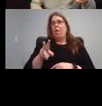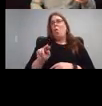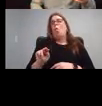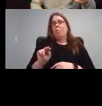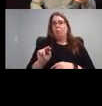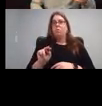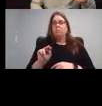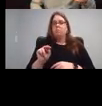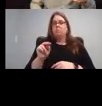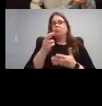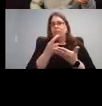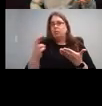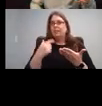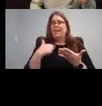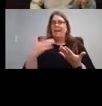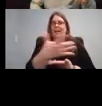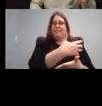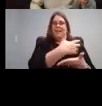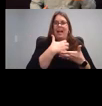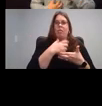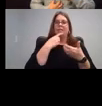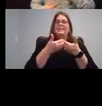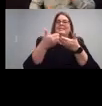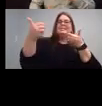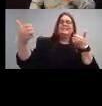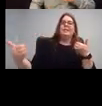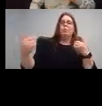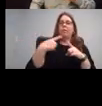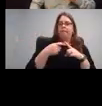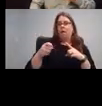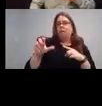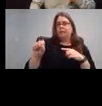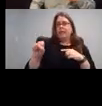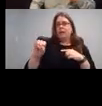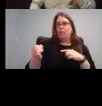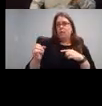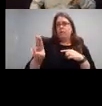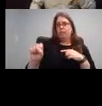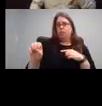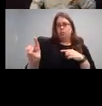I mean, this was all just something that I put together through